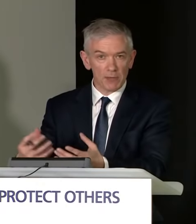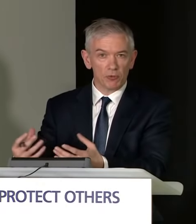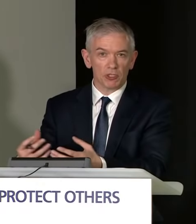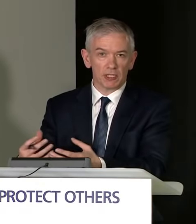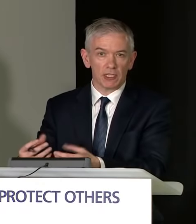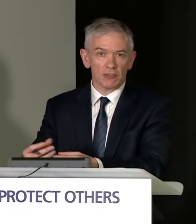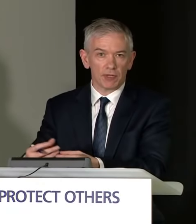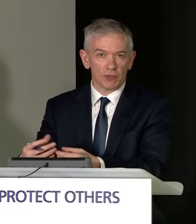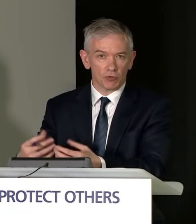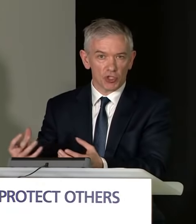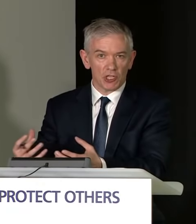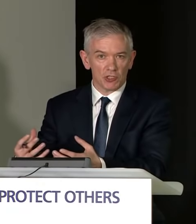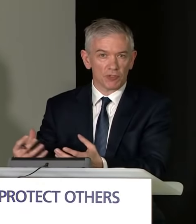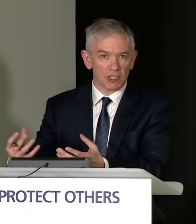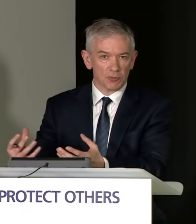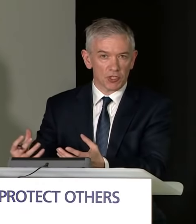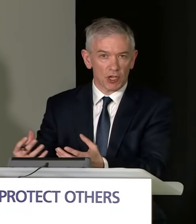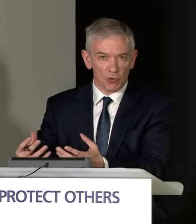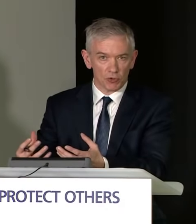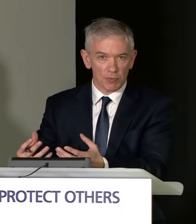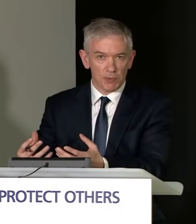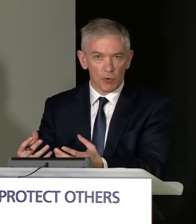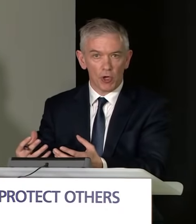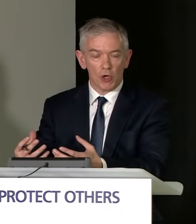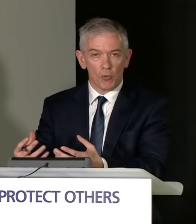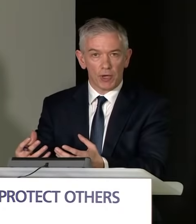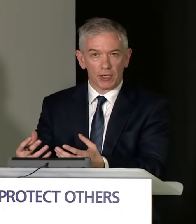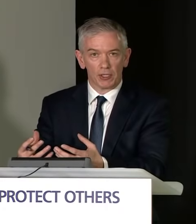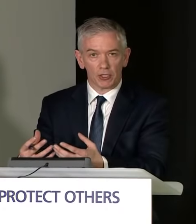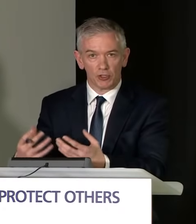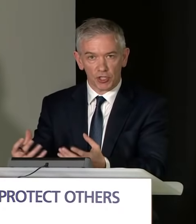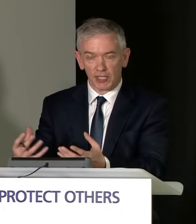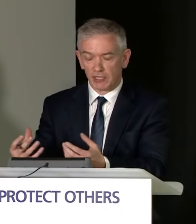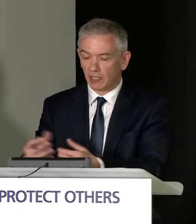unable to identify those chains of transmission, how those people were contacting COVID-19.